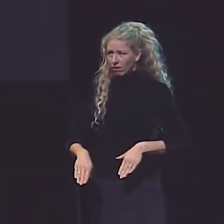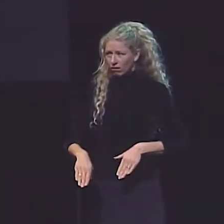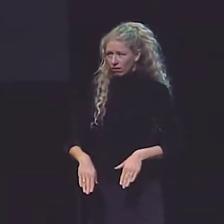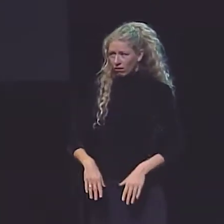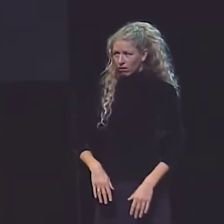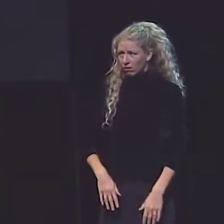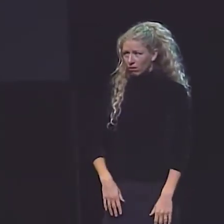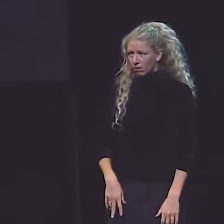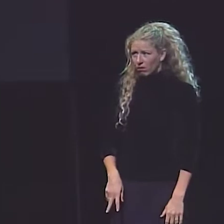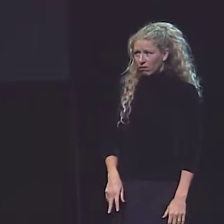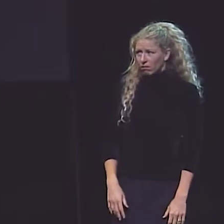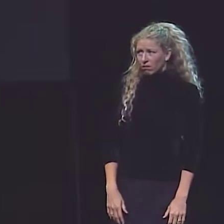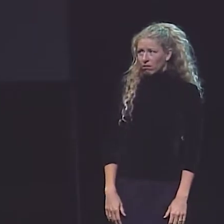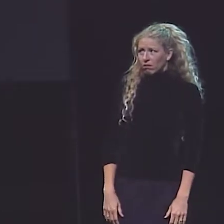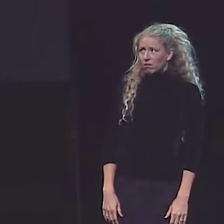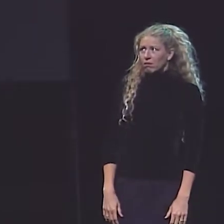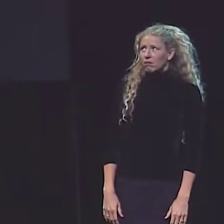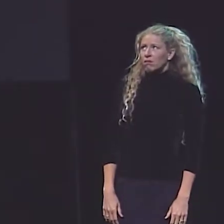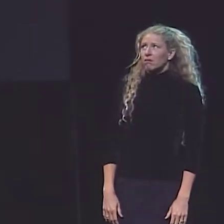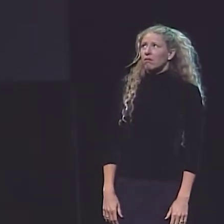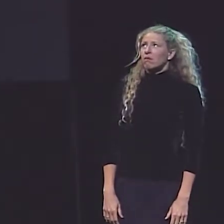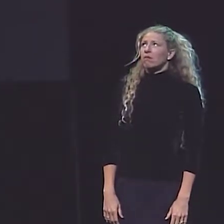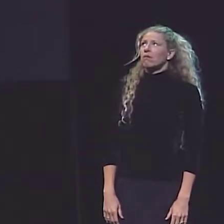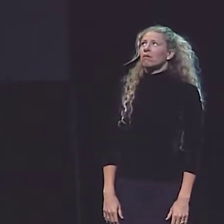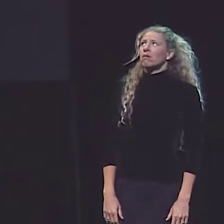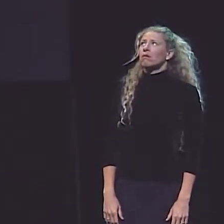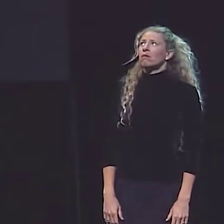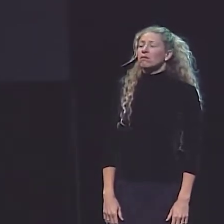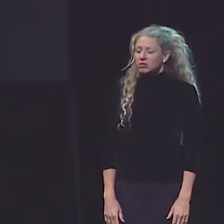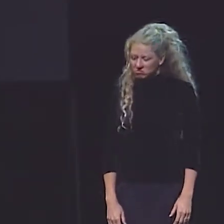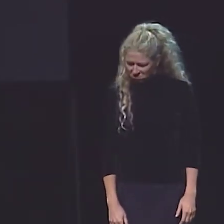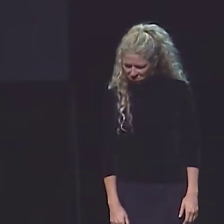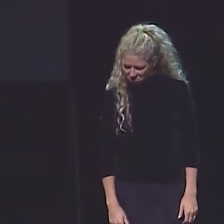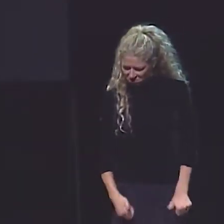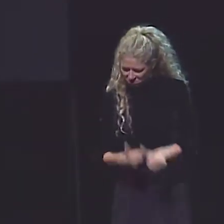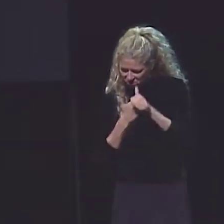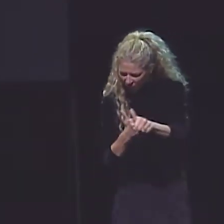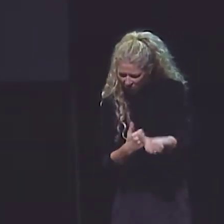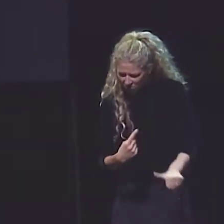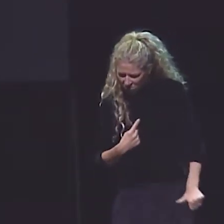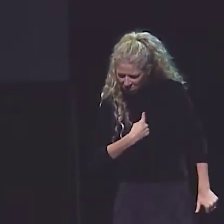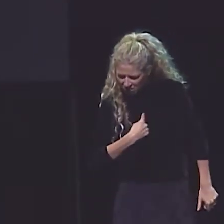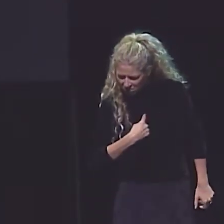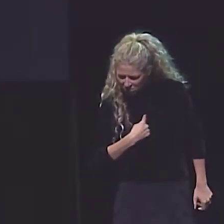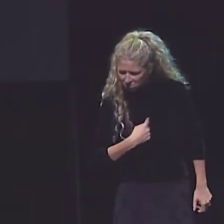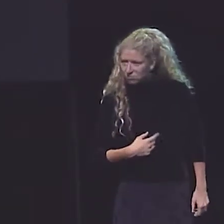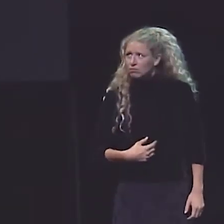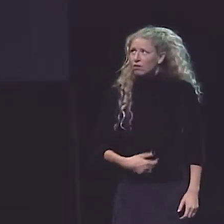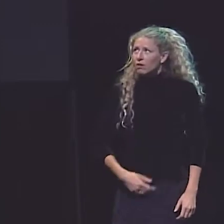AND WALKED SLOWLY TOWARDS HIM. UP, UP, PAST HIS GIRTH, I LOOKED UP INTO HIS EYES